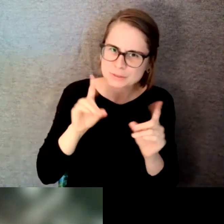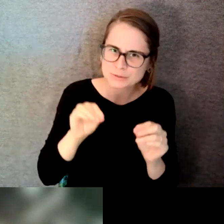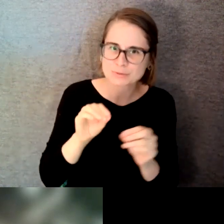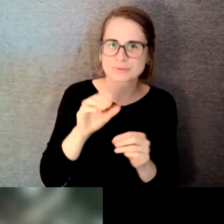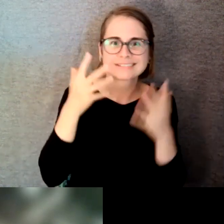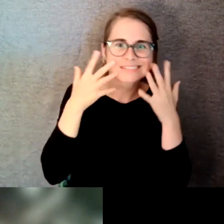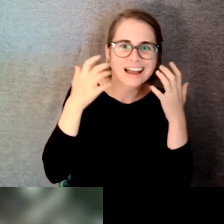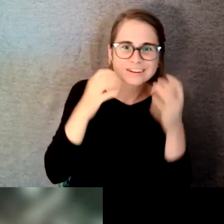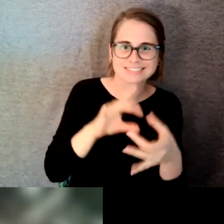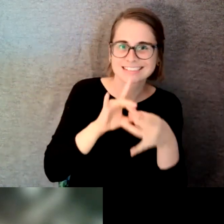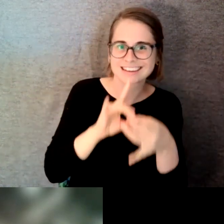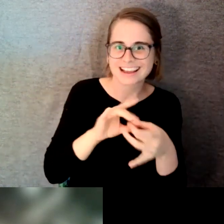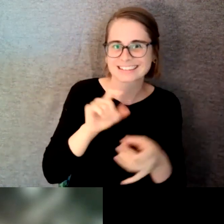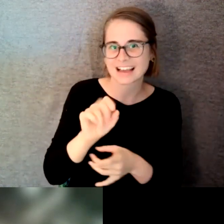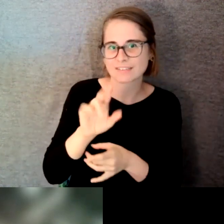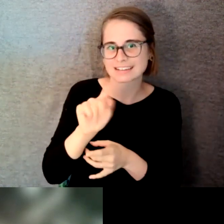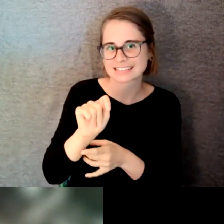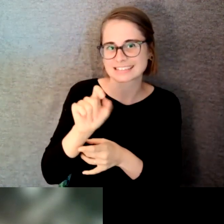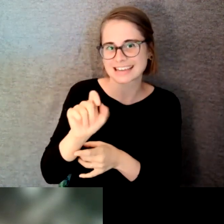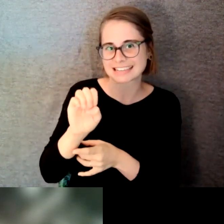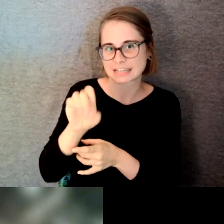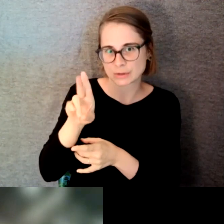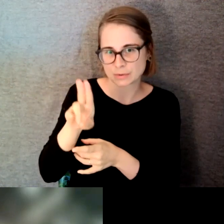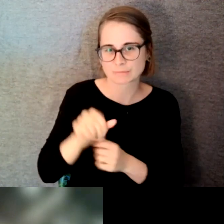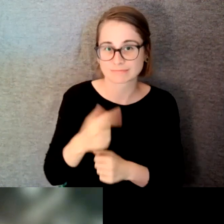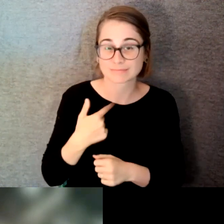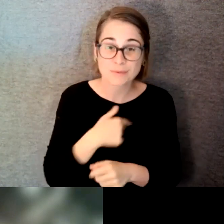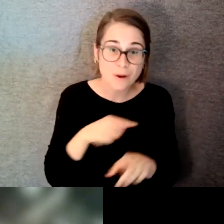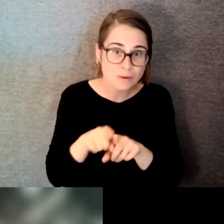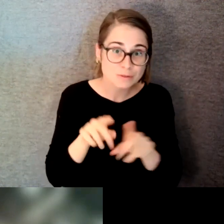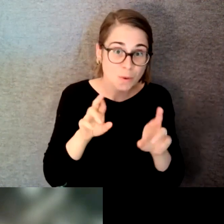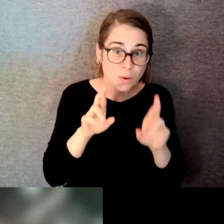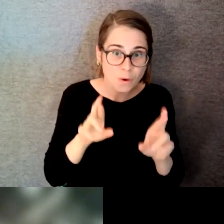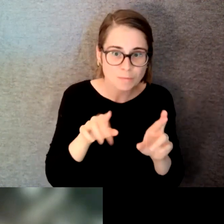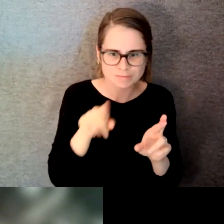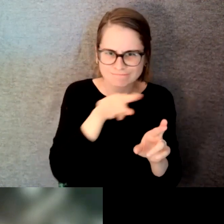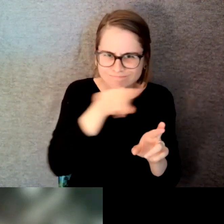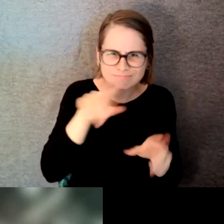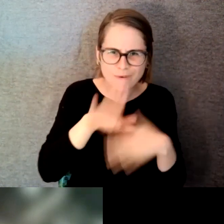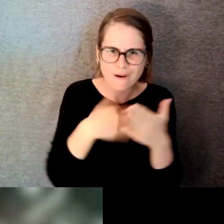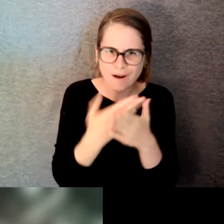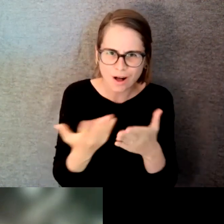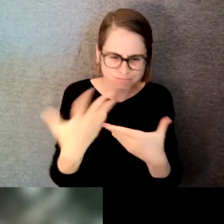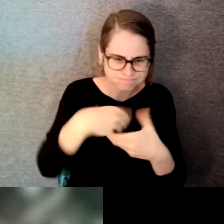We also hope that everybody will connect to the Alumni Association social media channels,